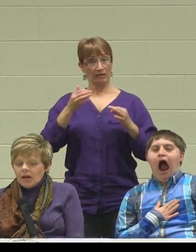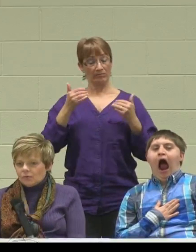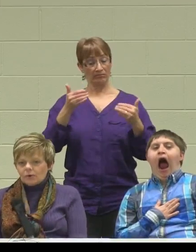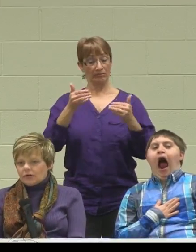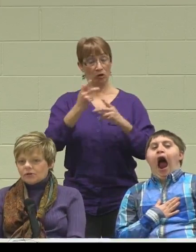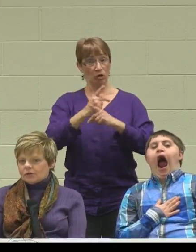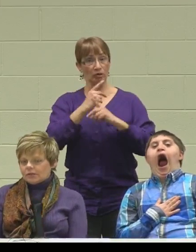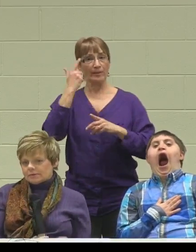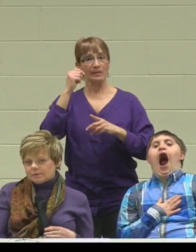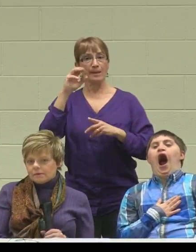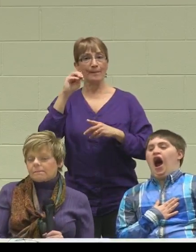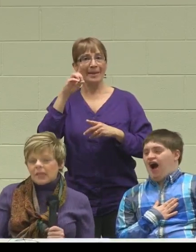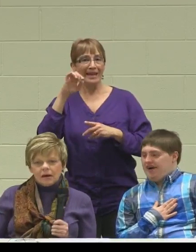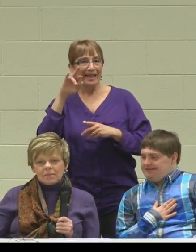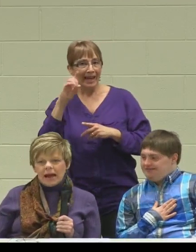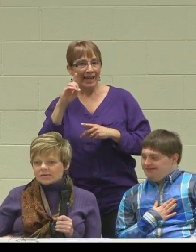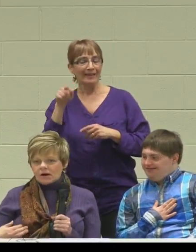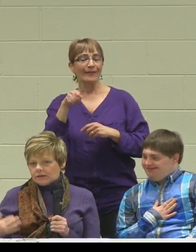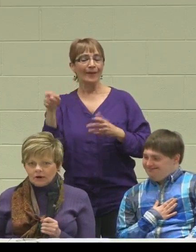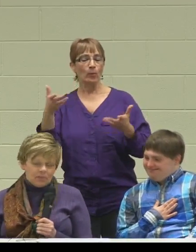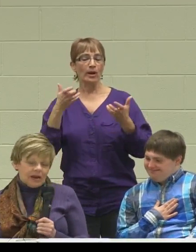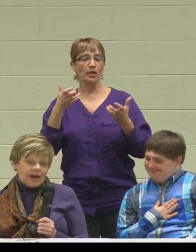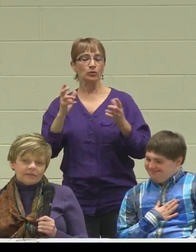and we really couldn't ask on behalf